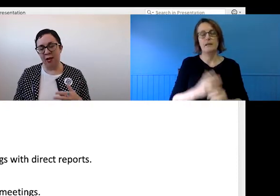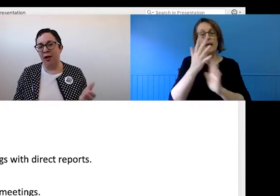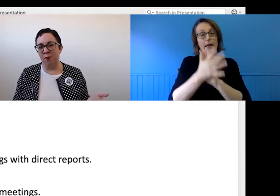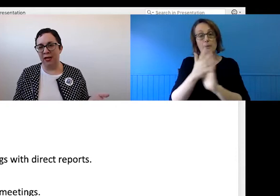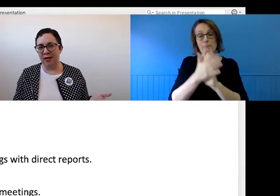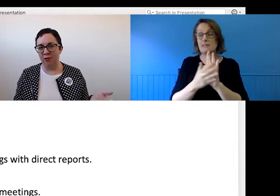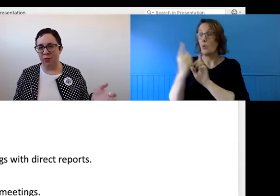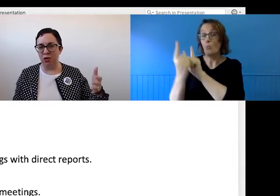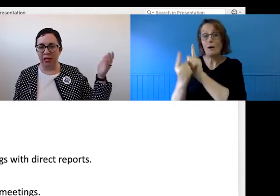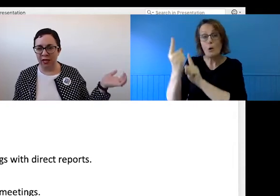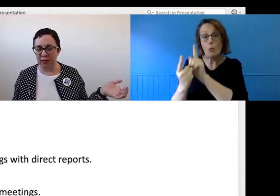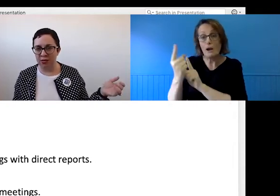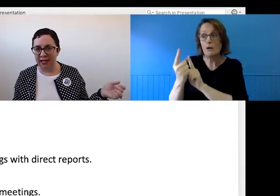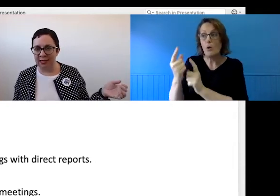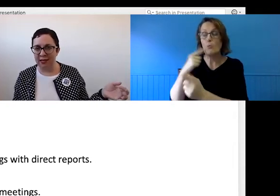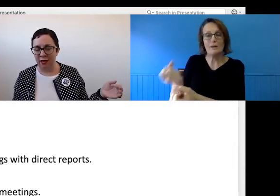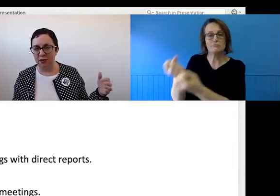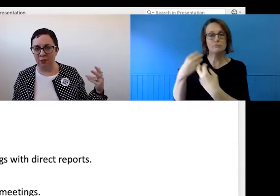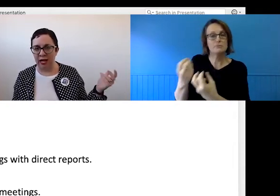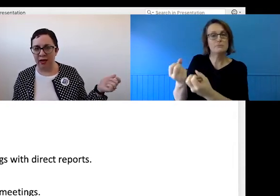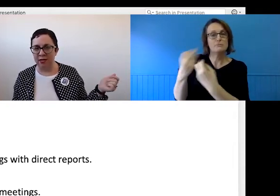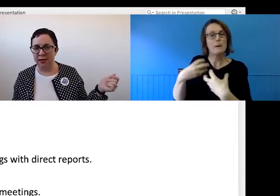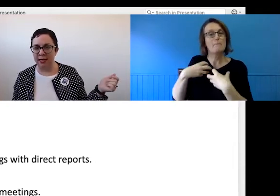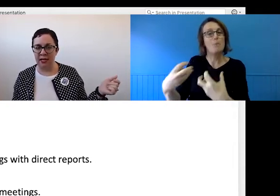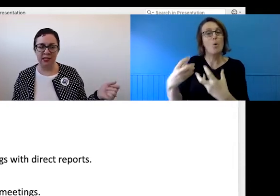might not be comfortable doing in those daily stand-ups, or other